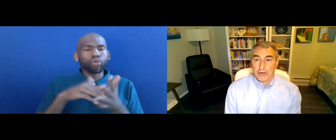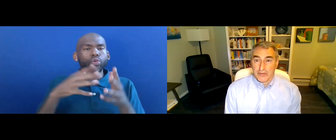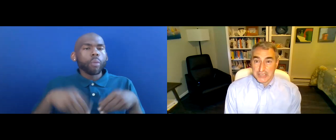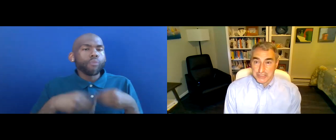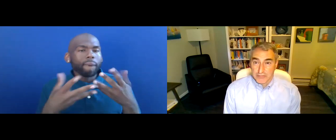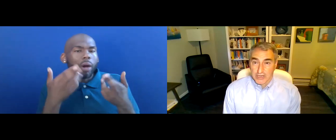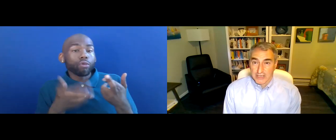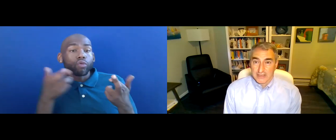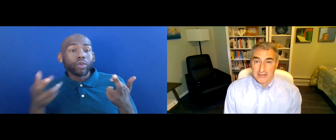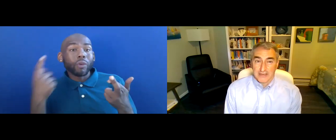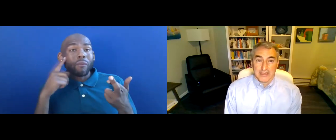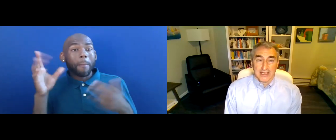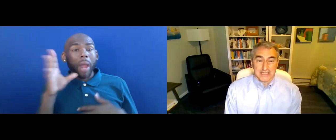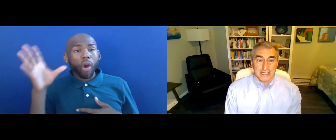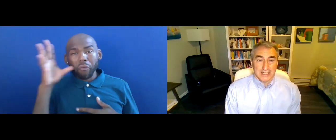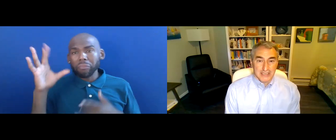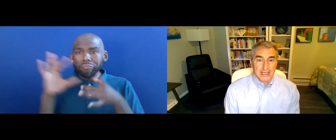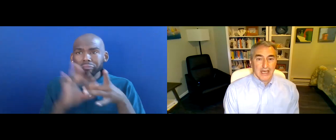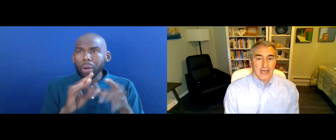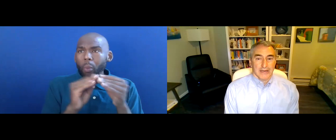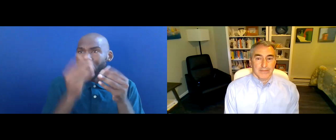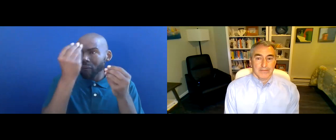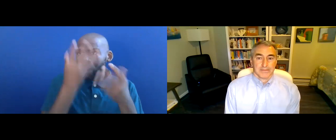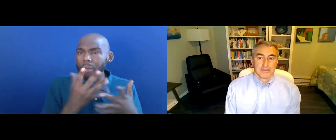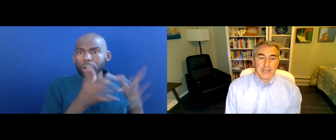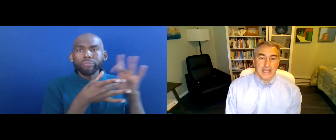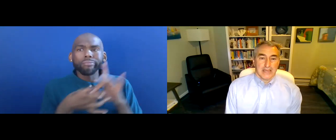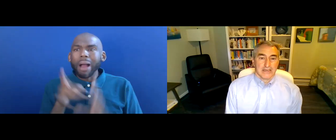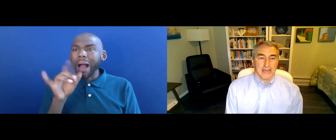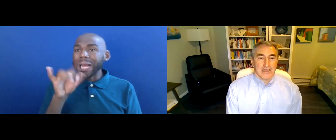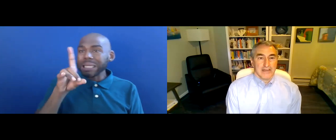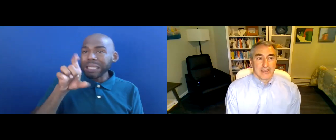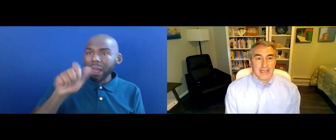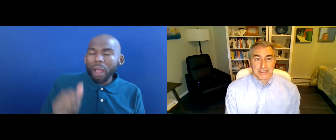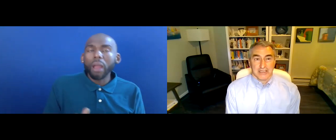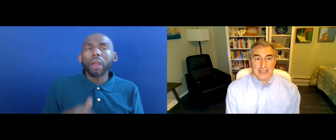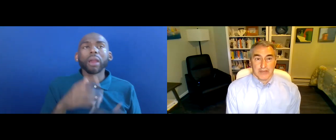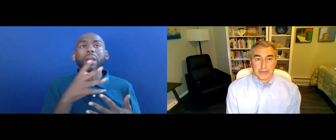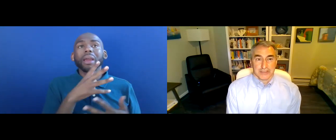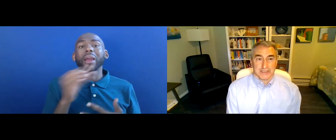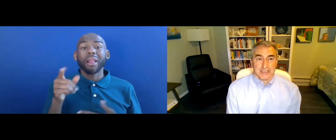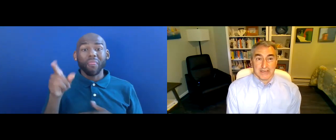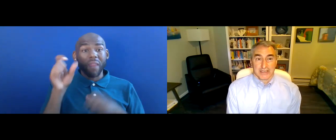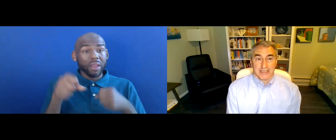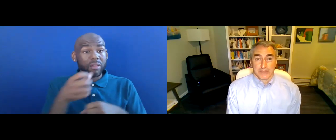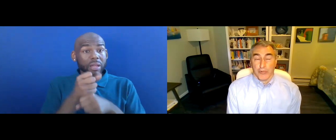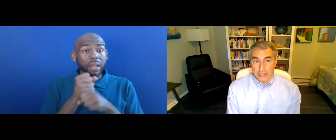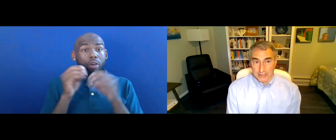MORE INFORMATION REGARDING THE IDEA. AND THEY CAN ACTUALLY GET RESOURCES AND SUPPORT